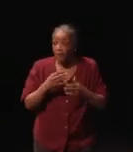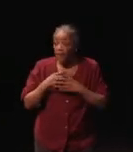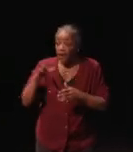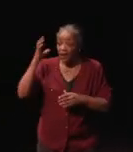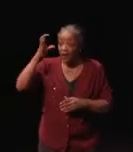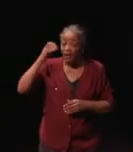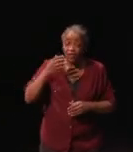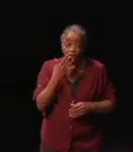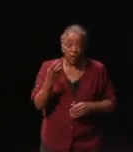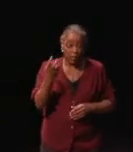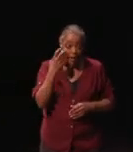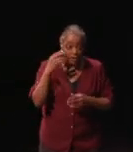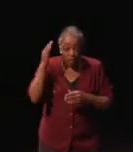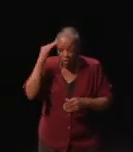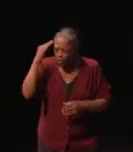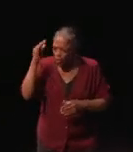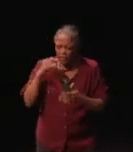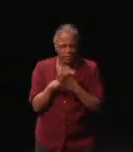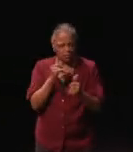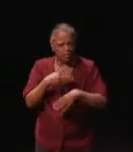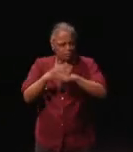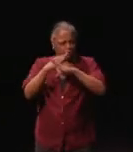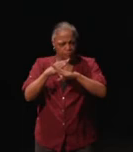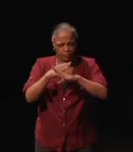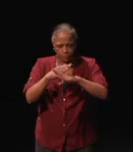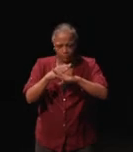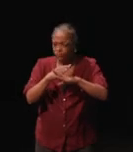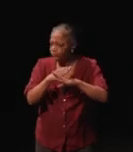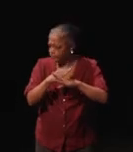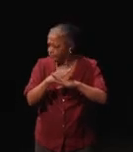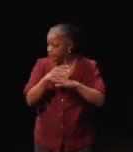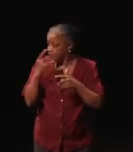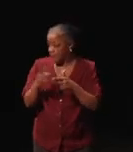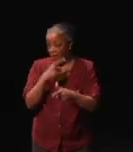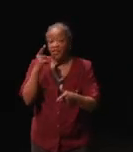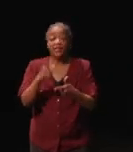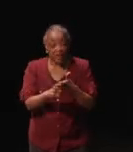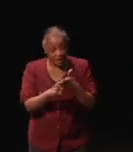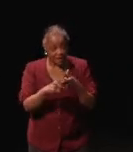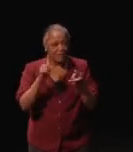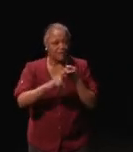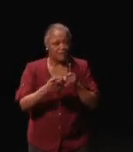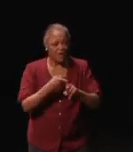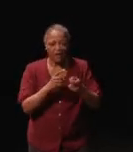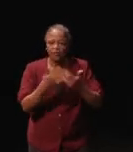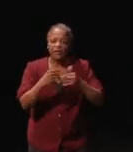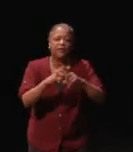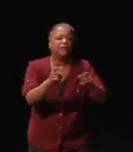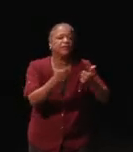so I had a pretty good idea that this was going to be a problem. And then I had a friend where I was playing different games with him,